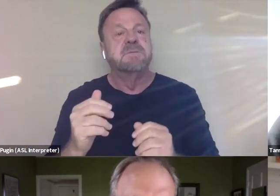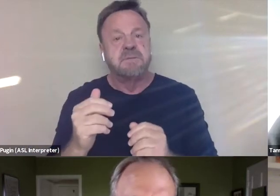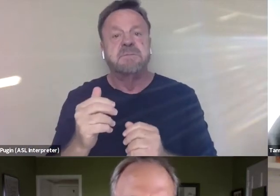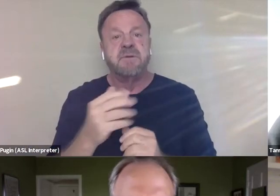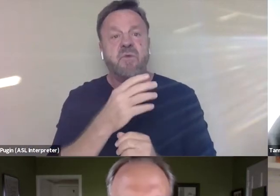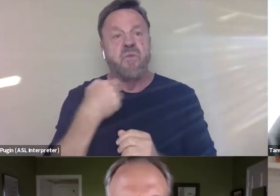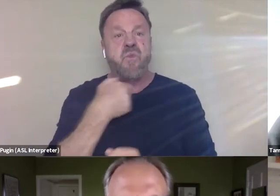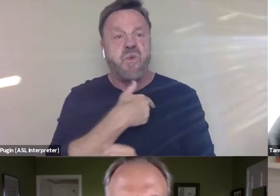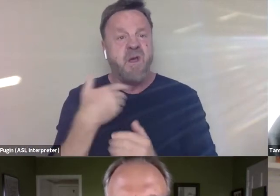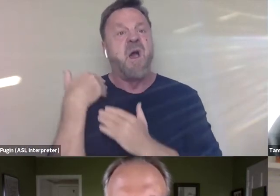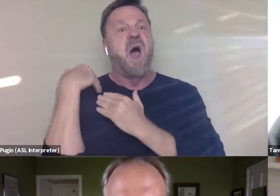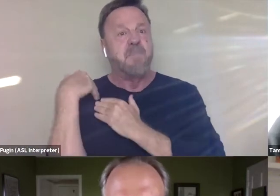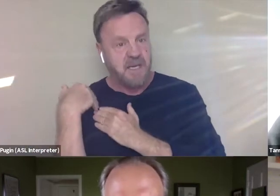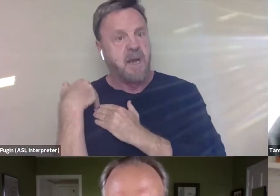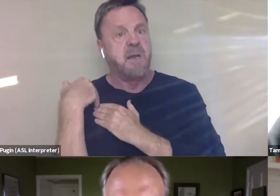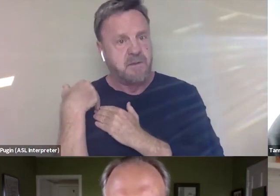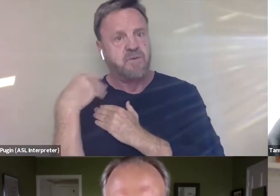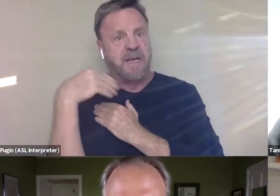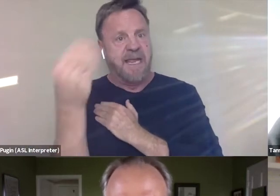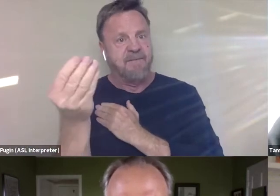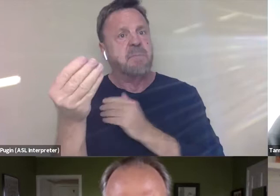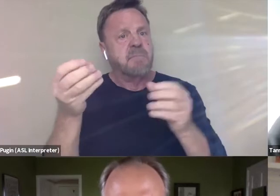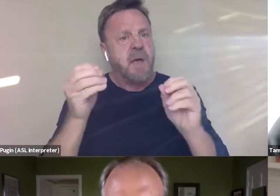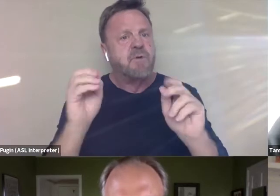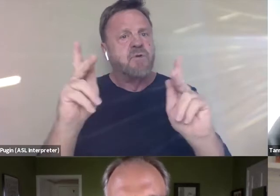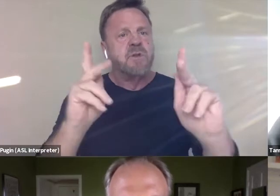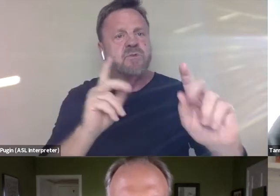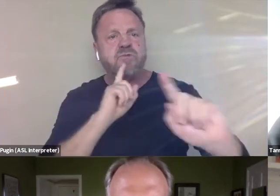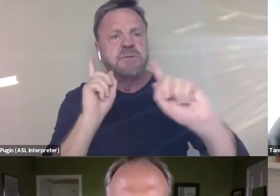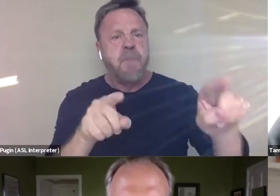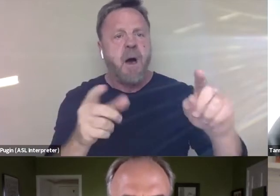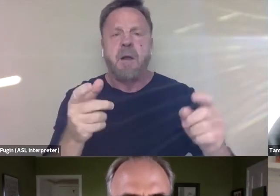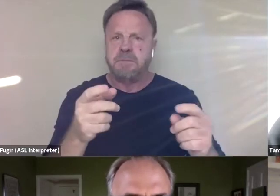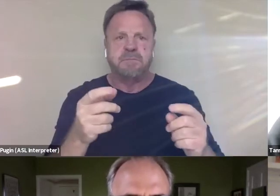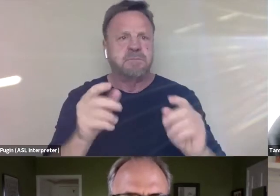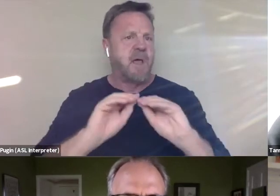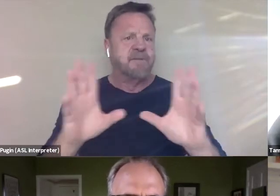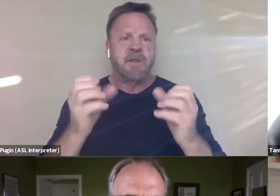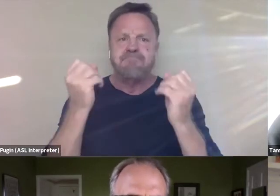to really give him a chance to respond. Obviously, there's a lot of people in the film.